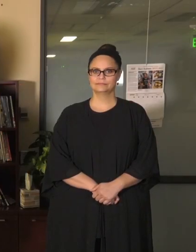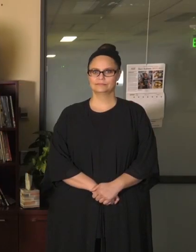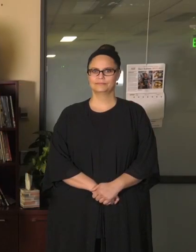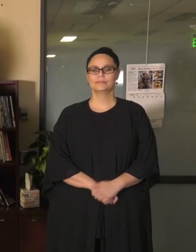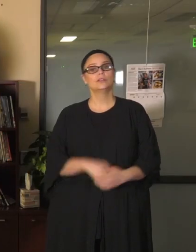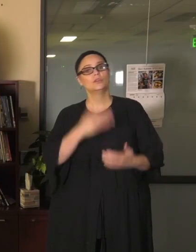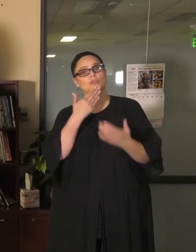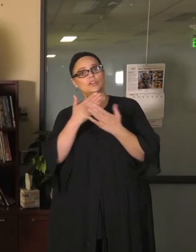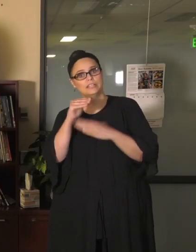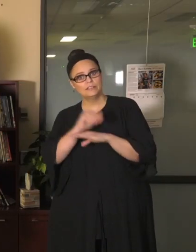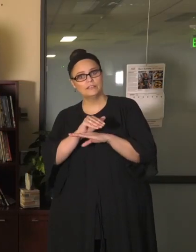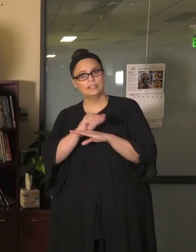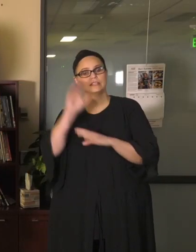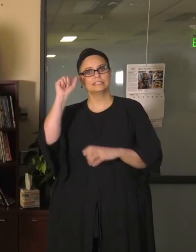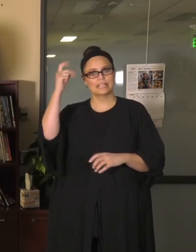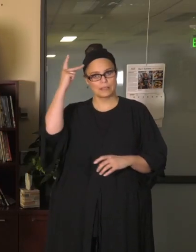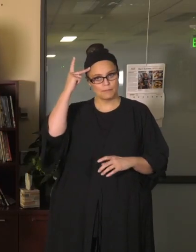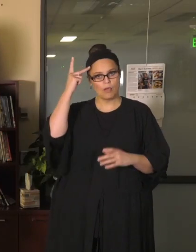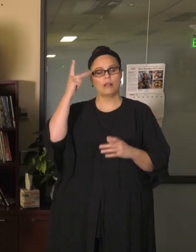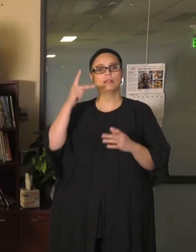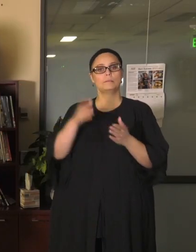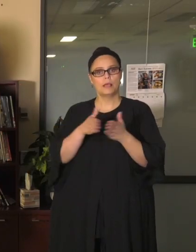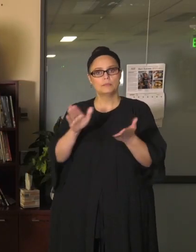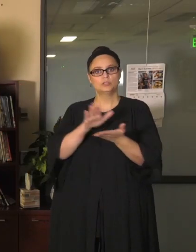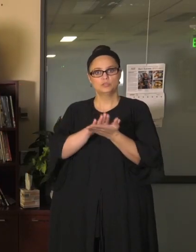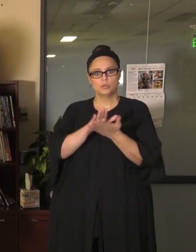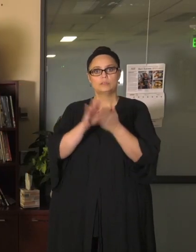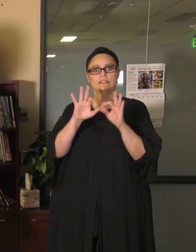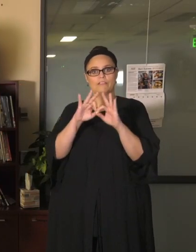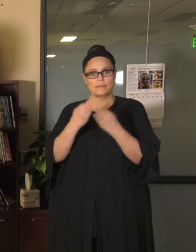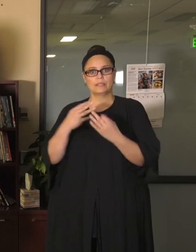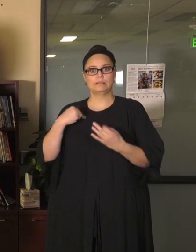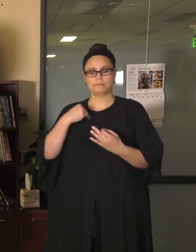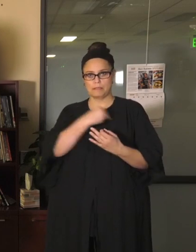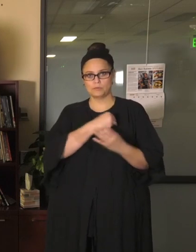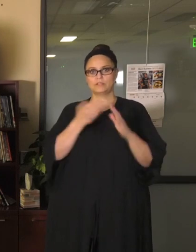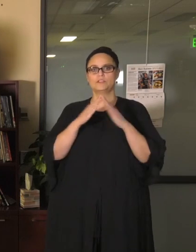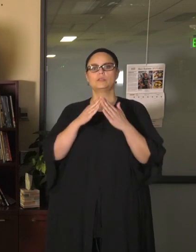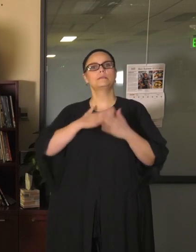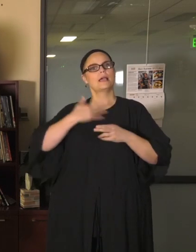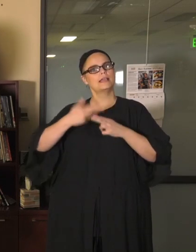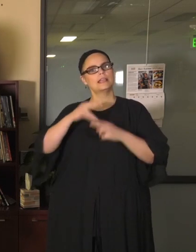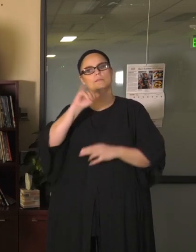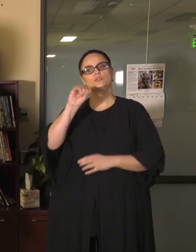Good evening, Saint Paul Public Schools, families and members of the community. My name is Joe Gothard, Superintendent of Schools.